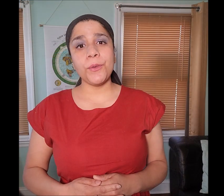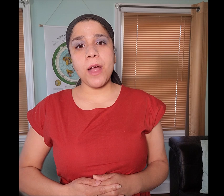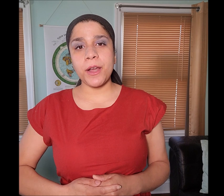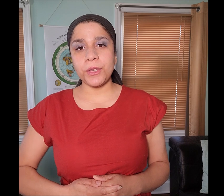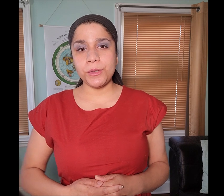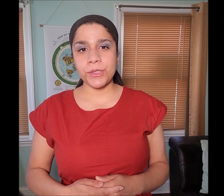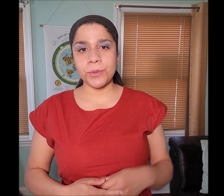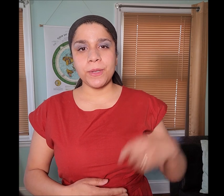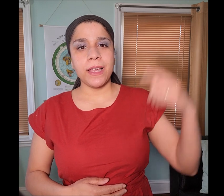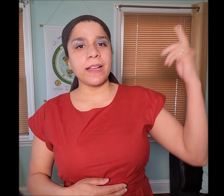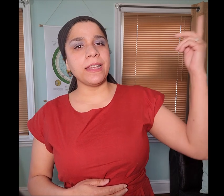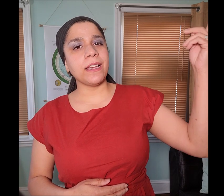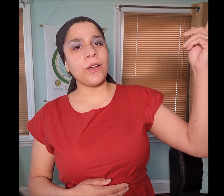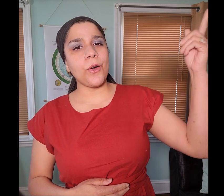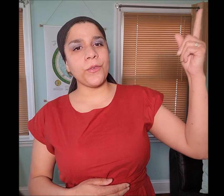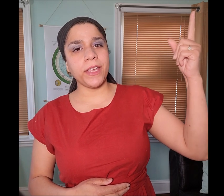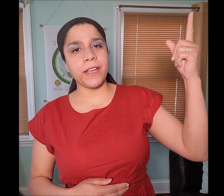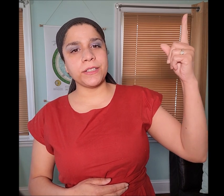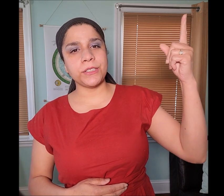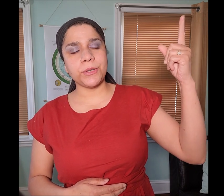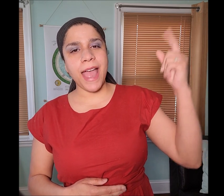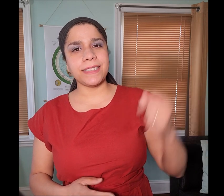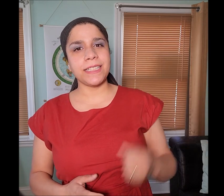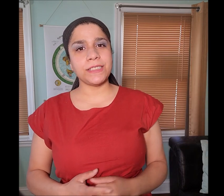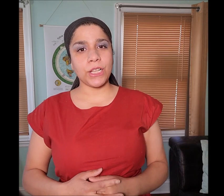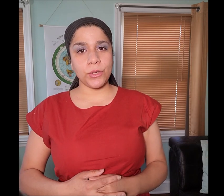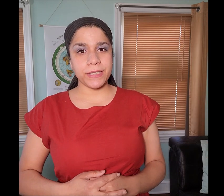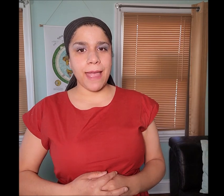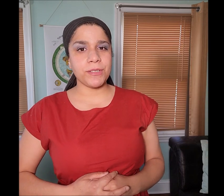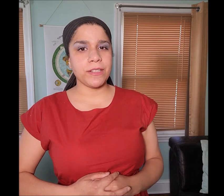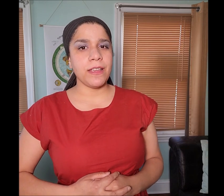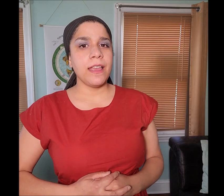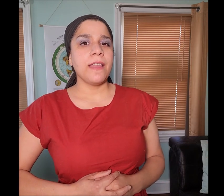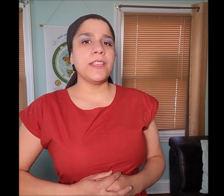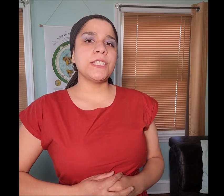If you are on YouTube, click over here (or below) to access the closed caption.